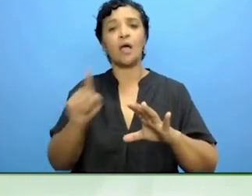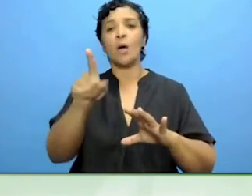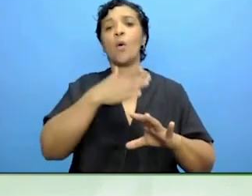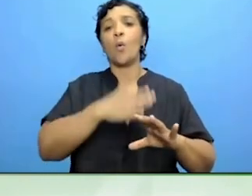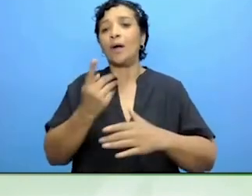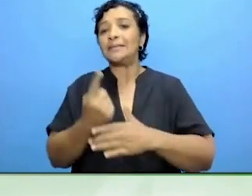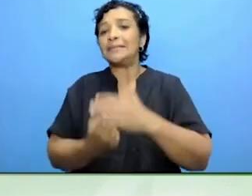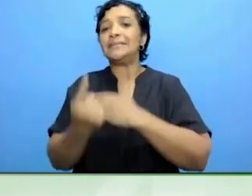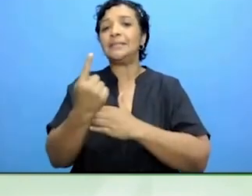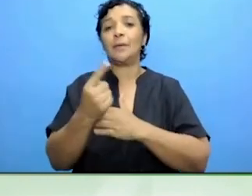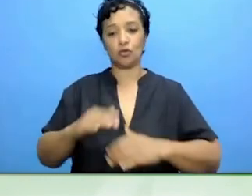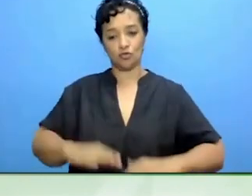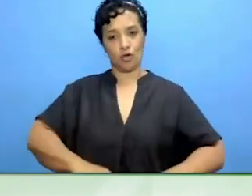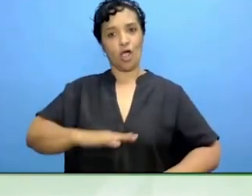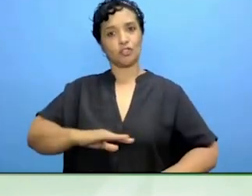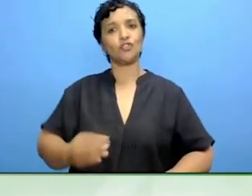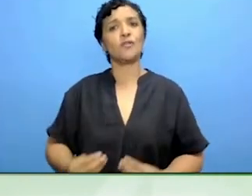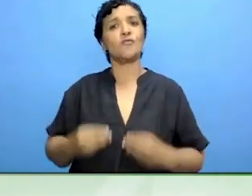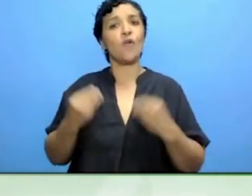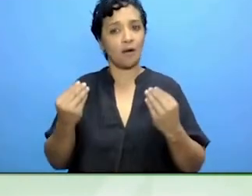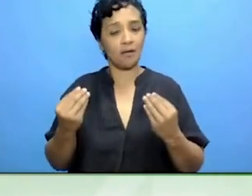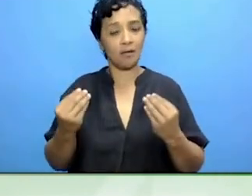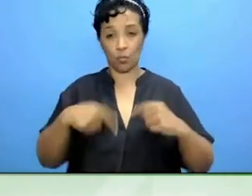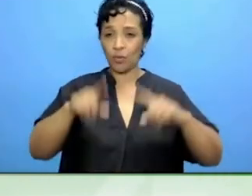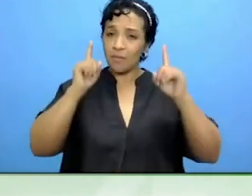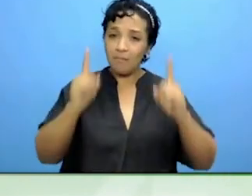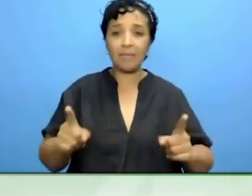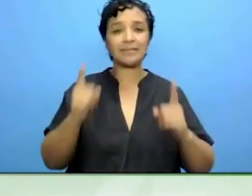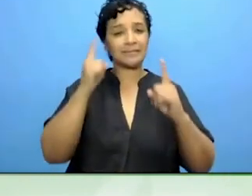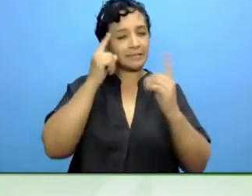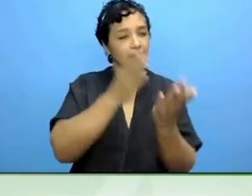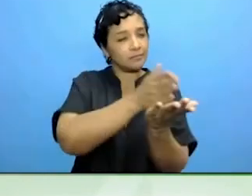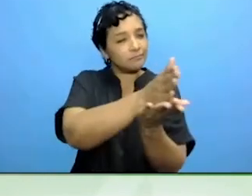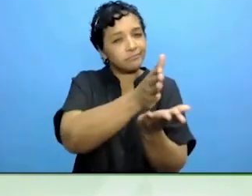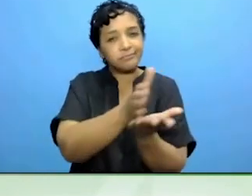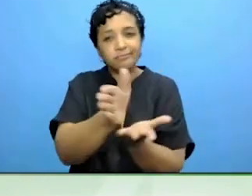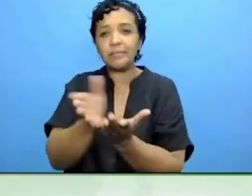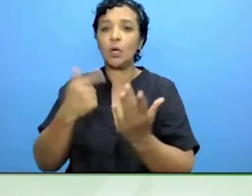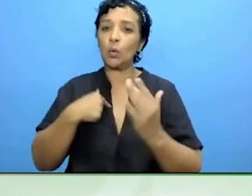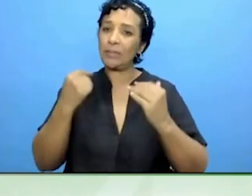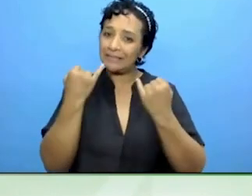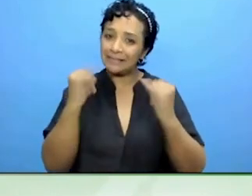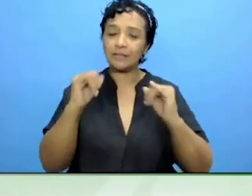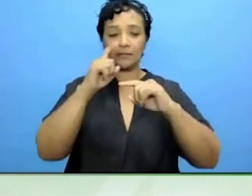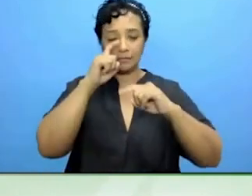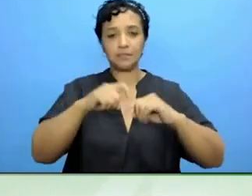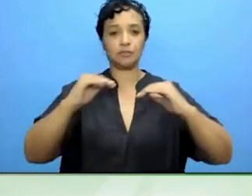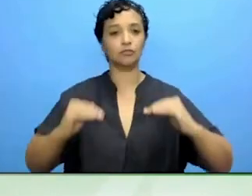We still have a long journey and that is why our organisation will be here forever, I guess.